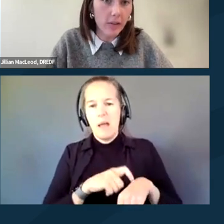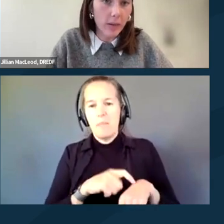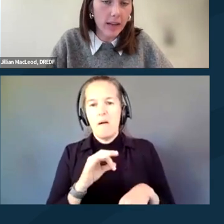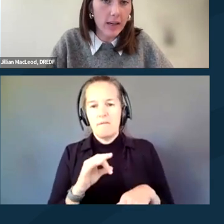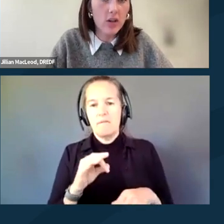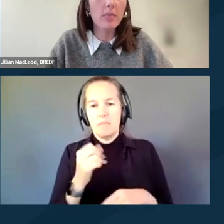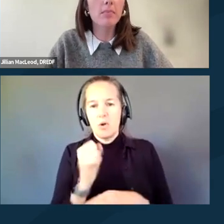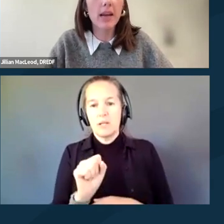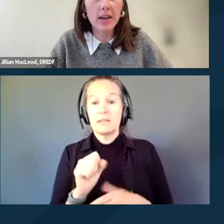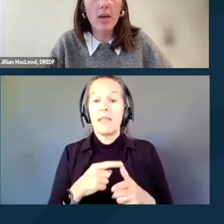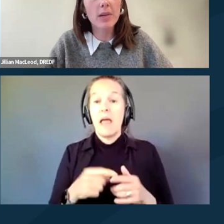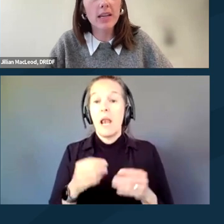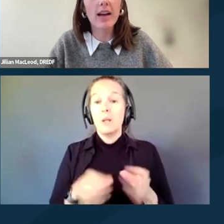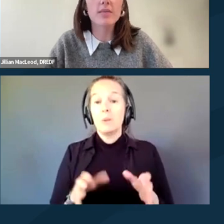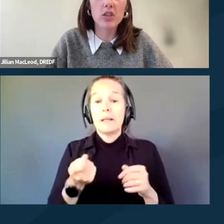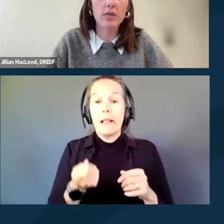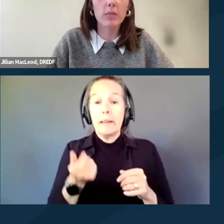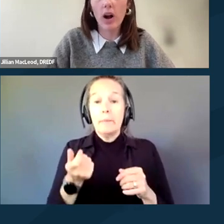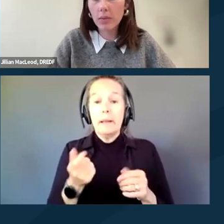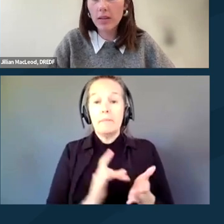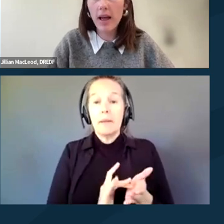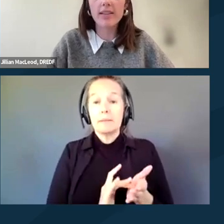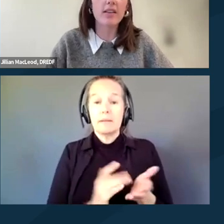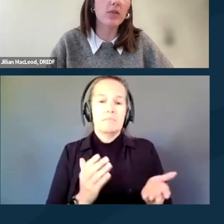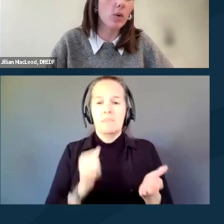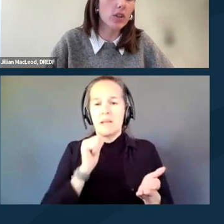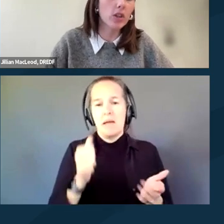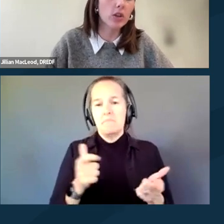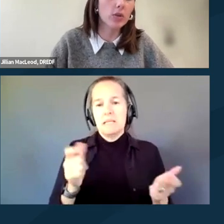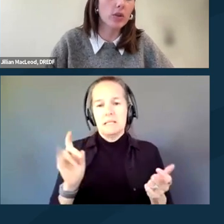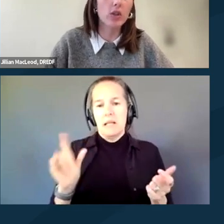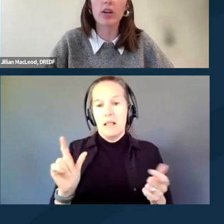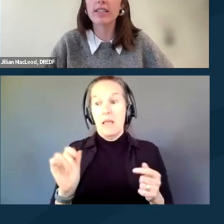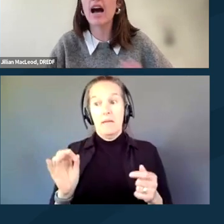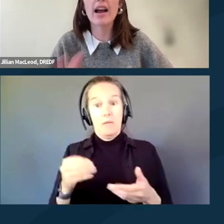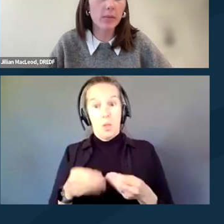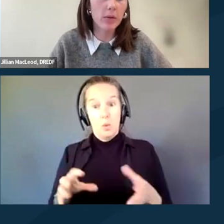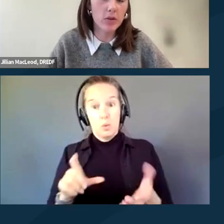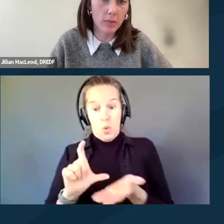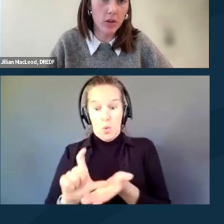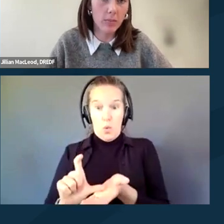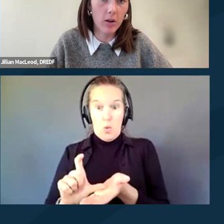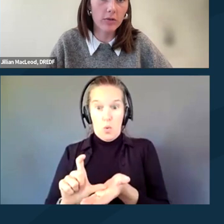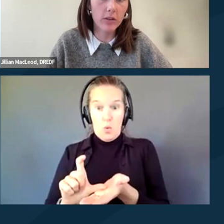of your medication may not be as much of a problem as if you were to lose your entire prescription bottle full